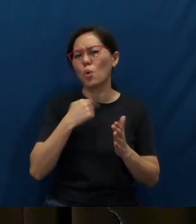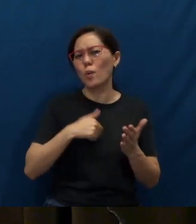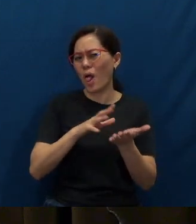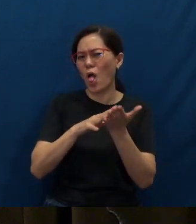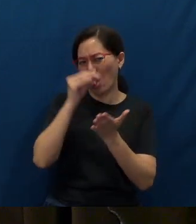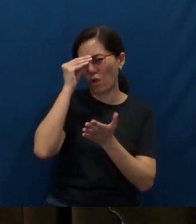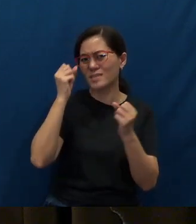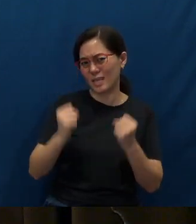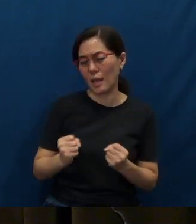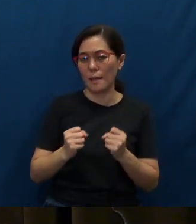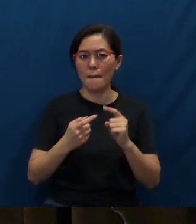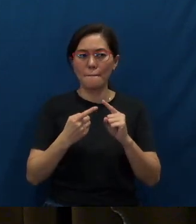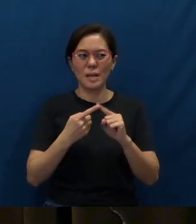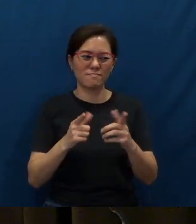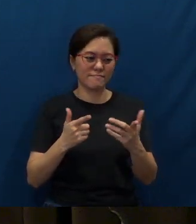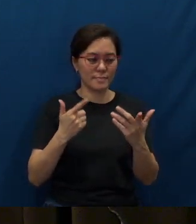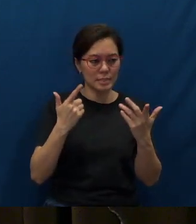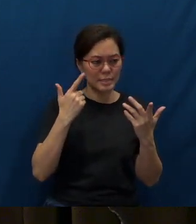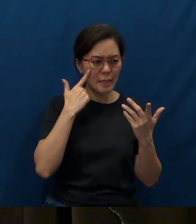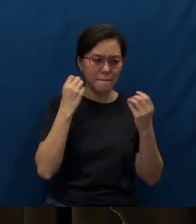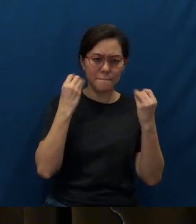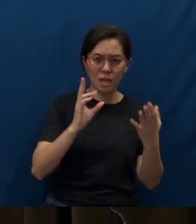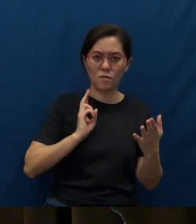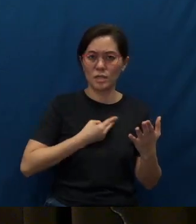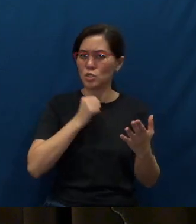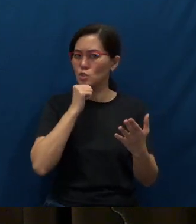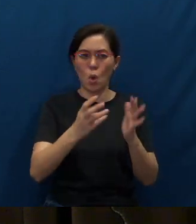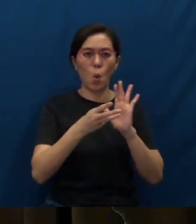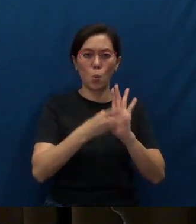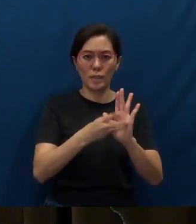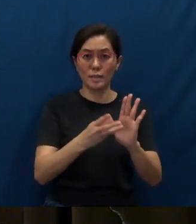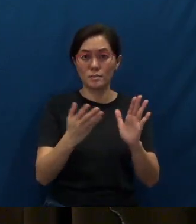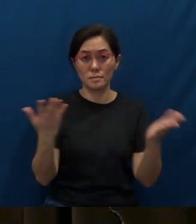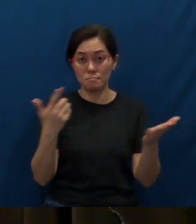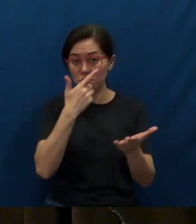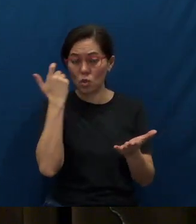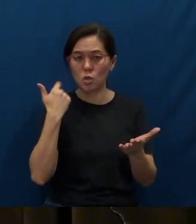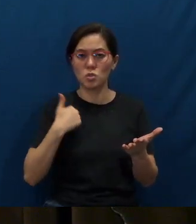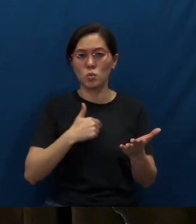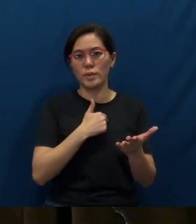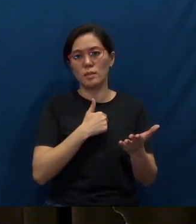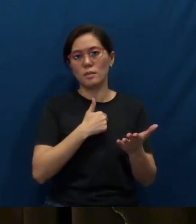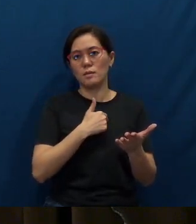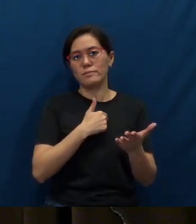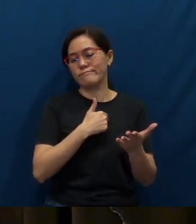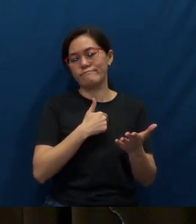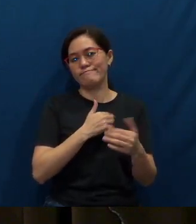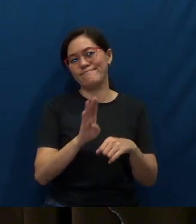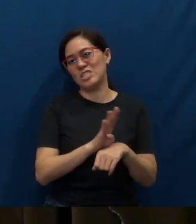I think many of us are not witnessing simply because we are too busy -